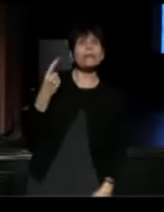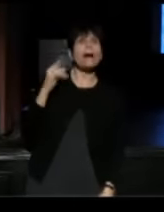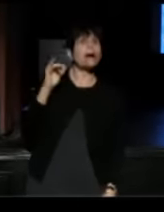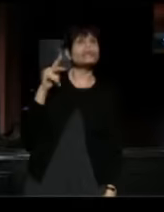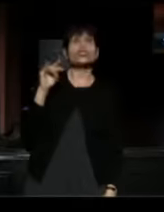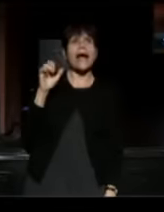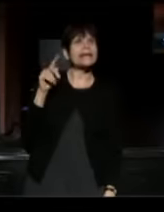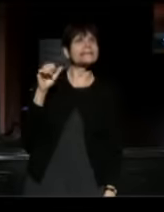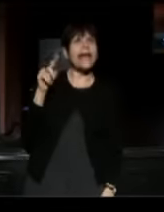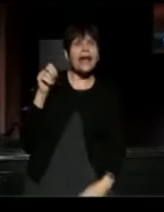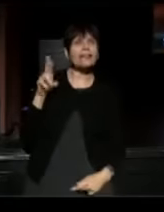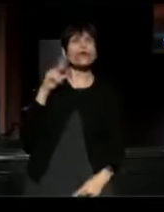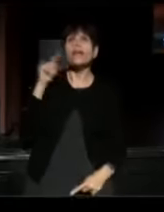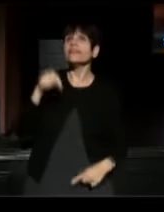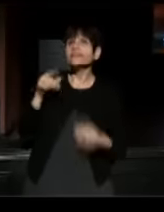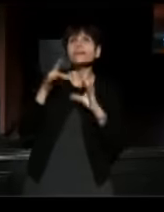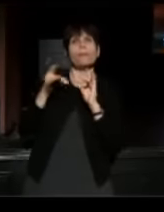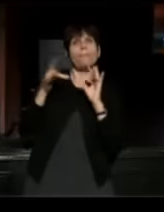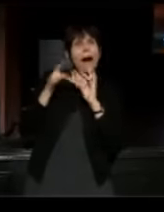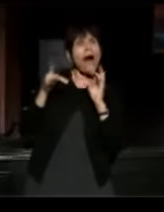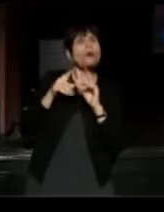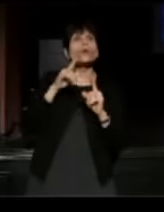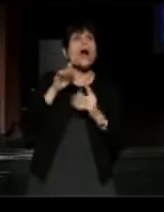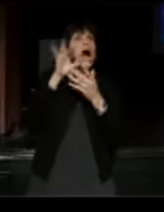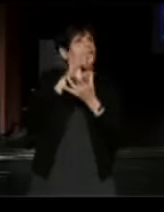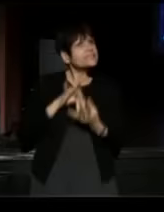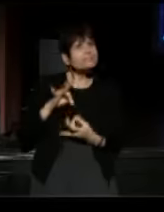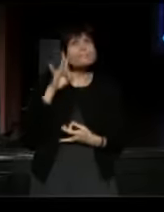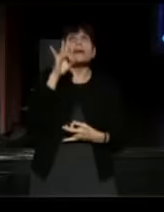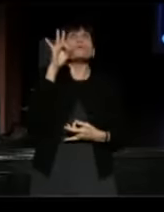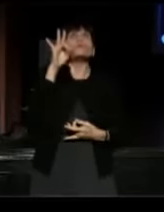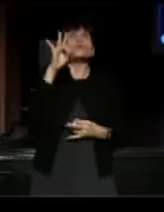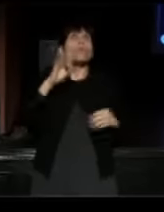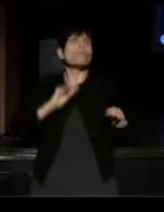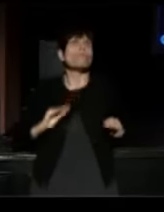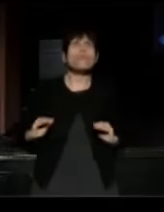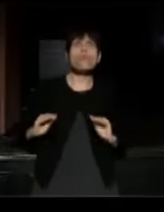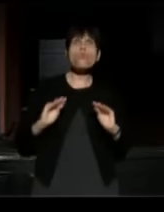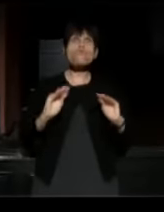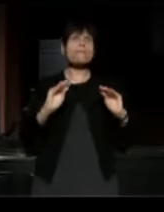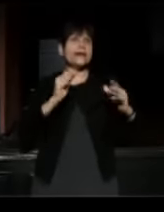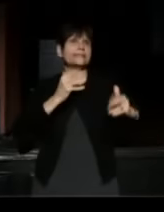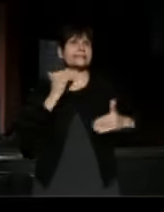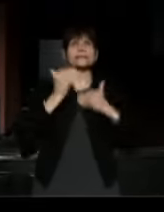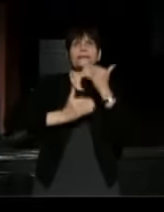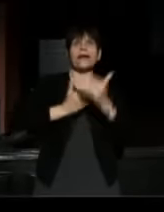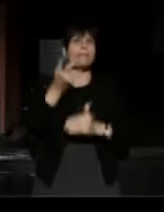This is about a spiritual movement that must happen.